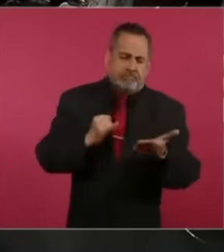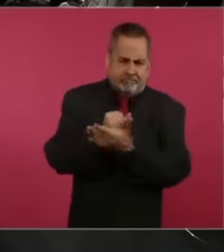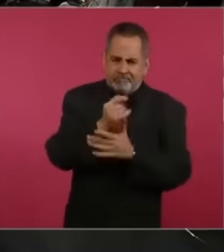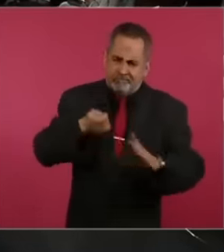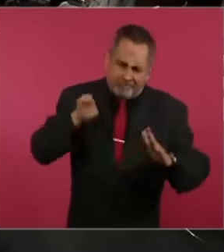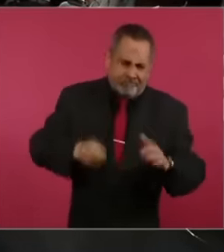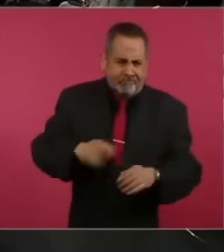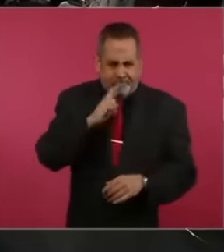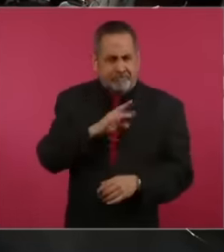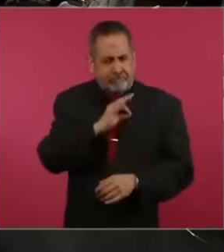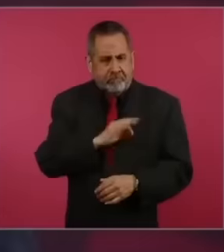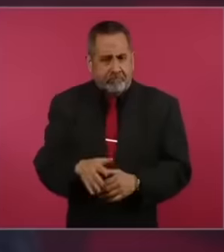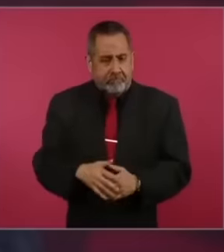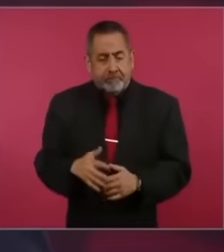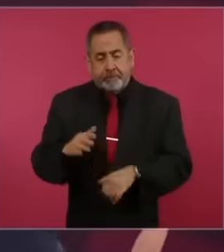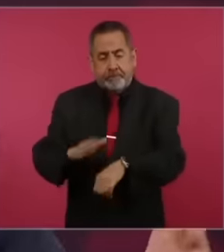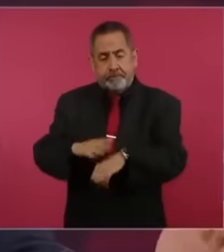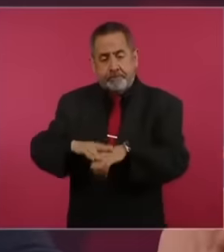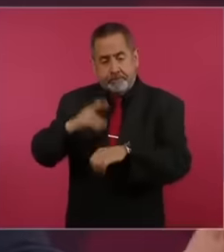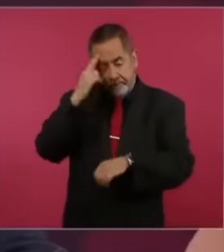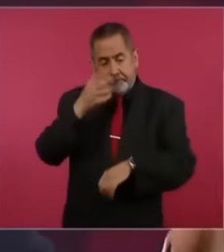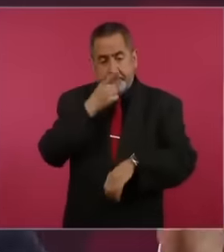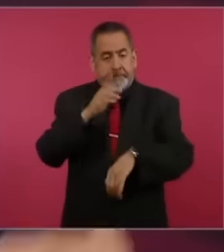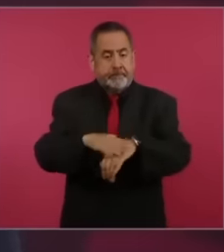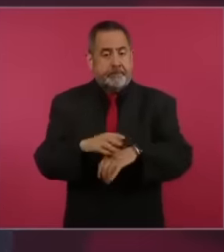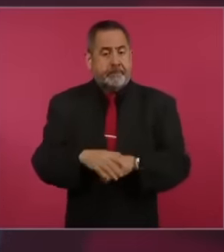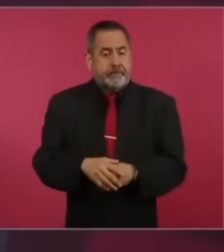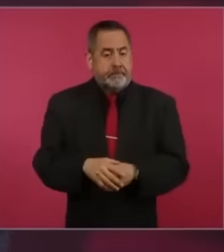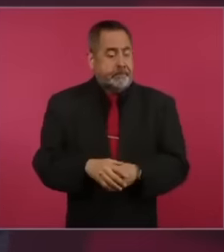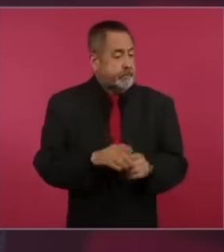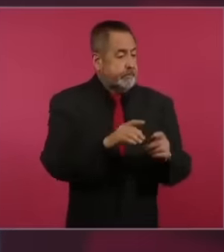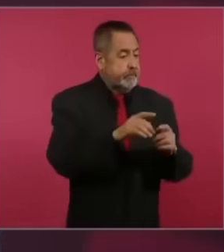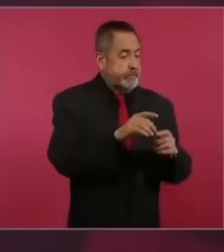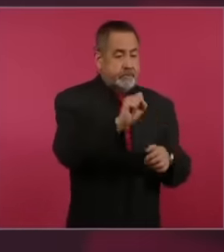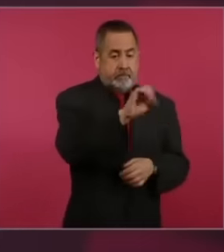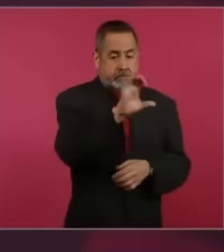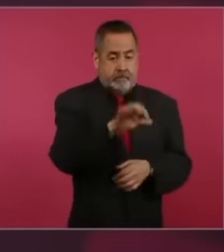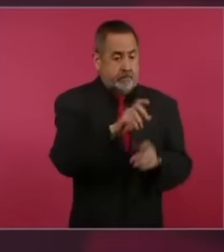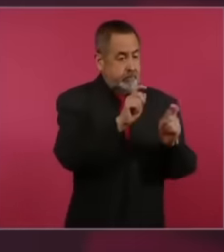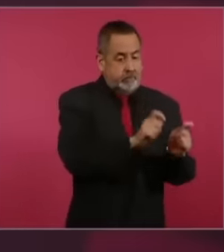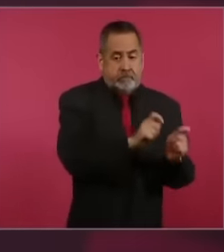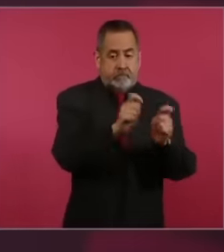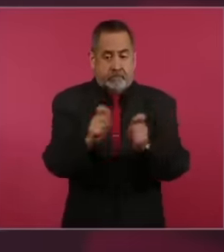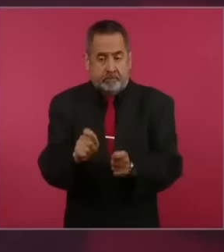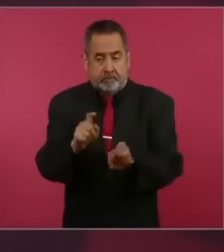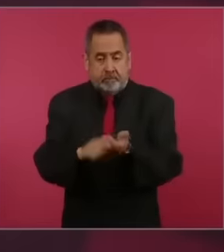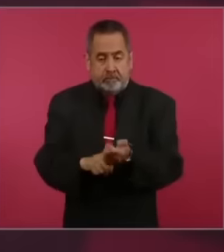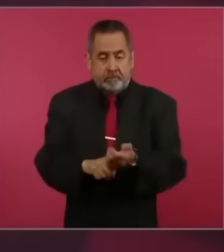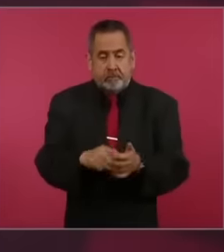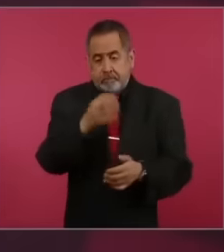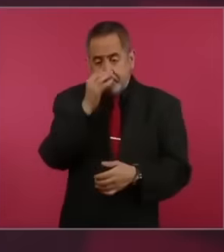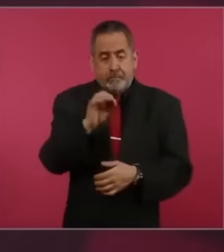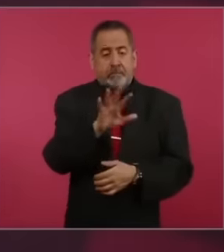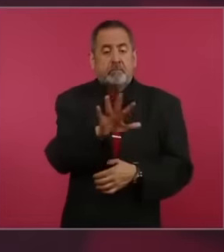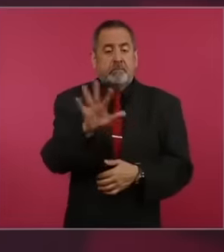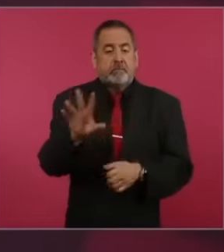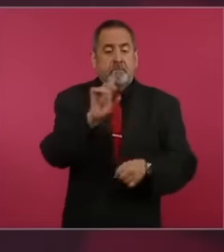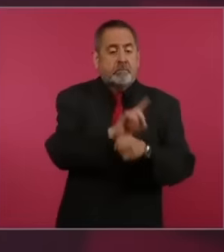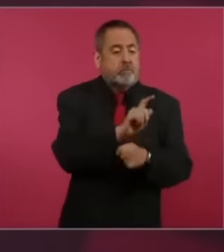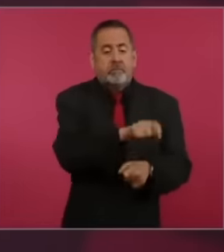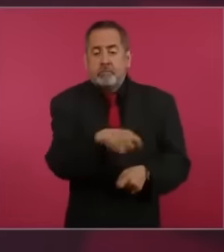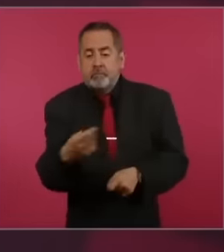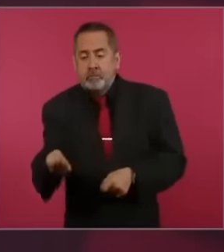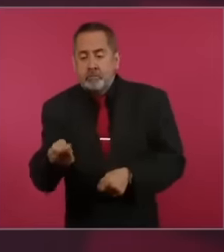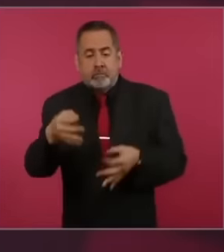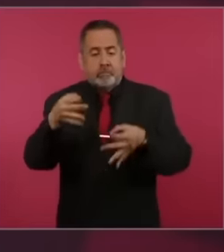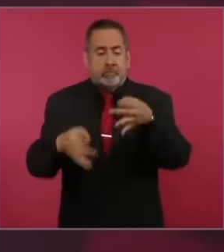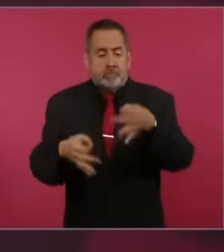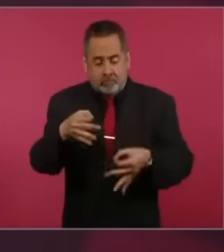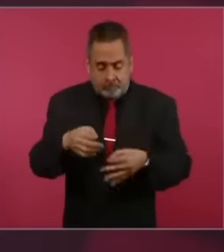president said when he came down from the court to the collegiate court, it only took 55 days and they rejected the project